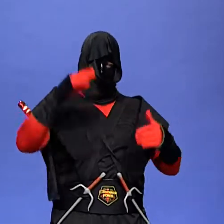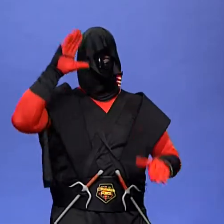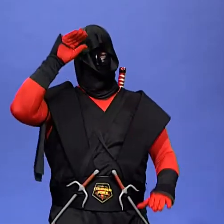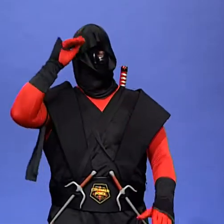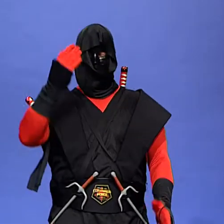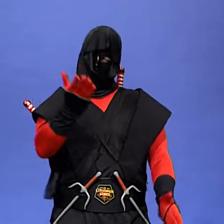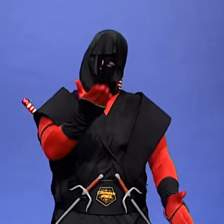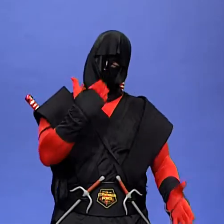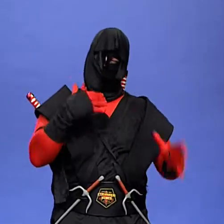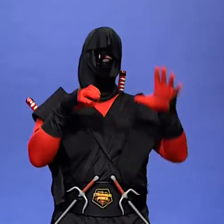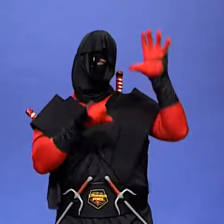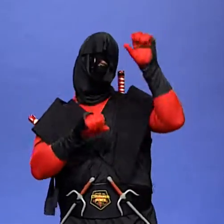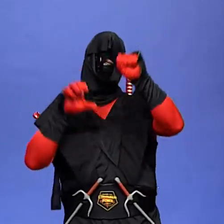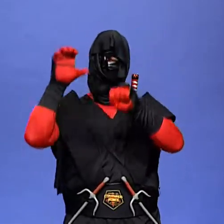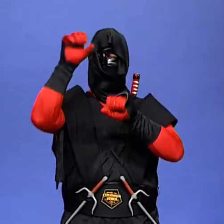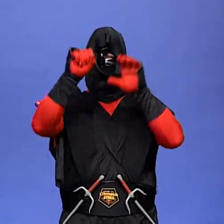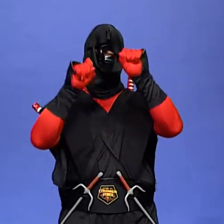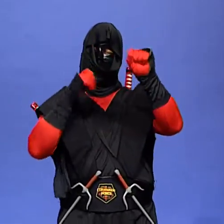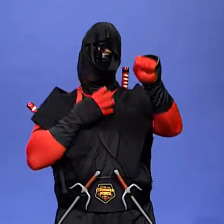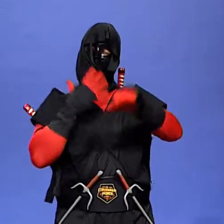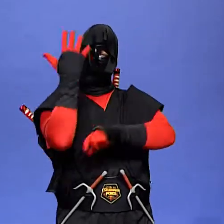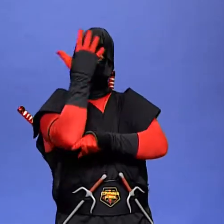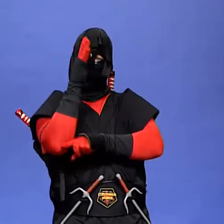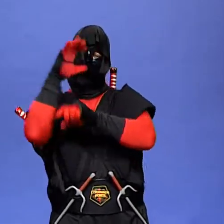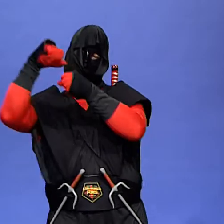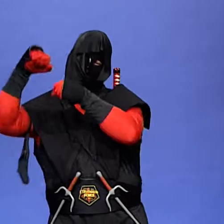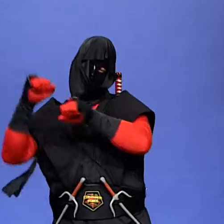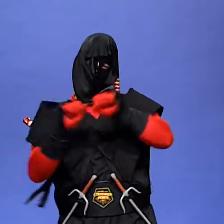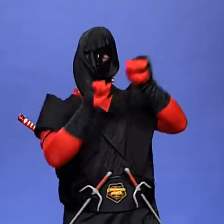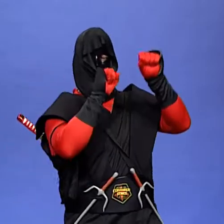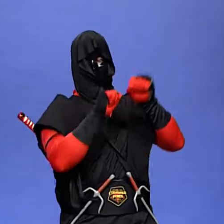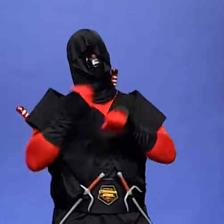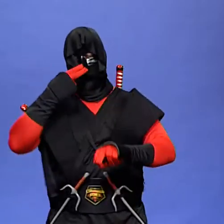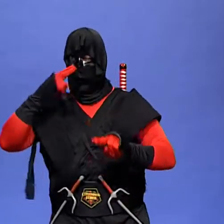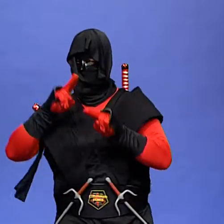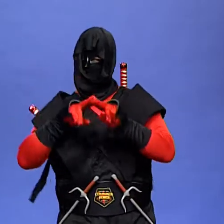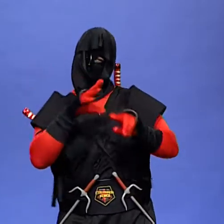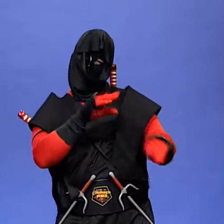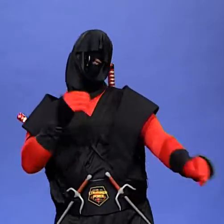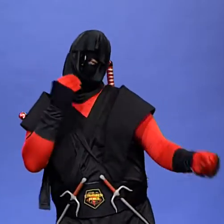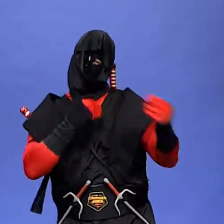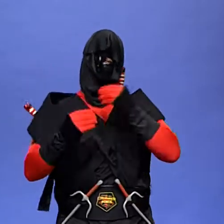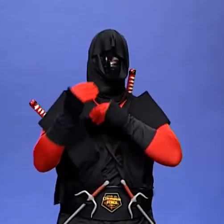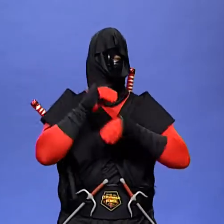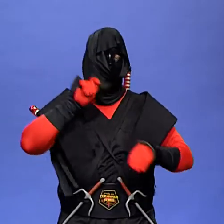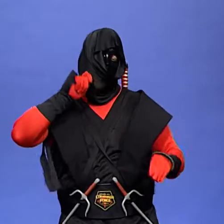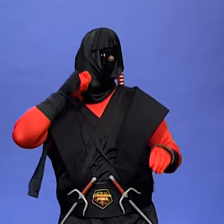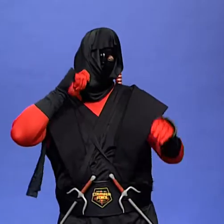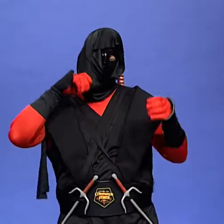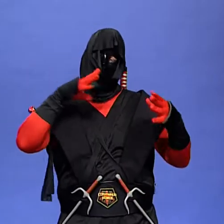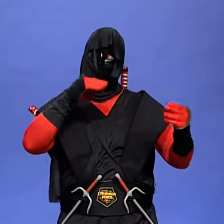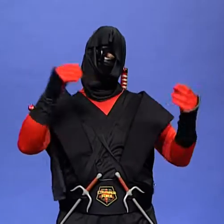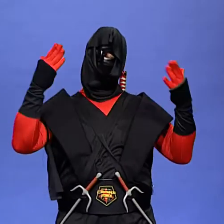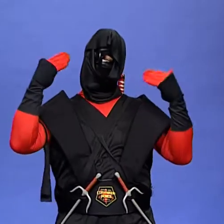up my trunk, and swing from my branches, and eat apples and play in my shade and be happy"